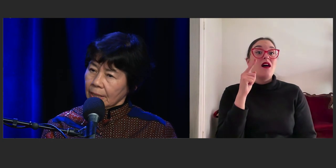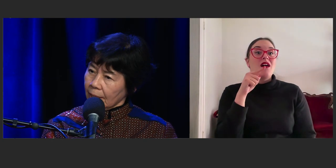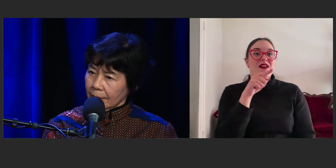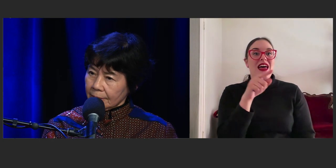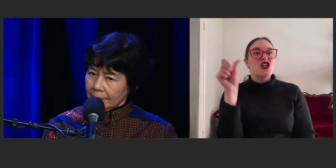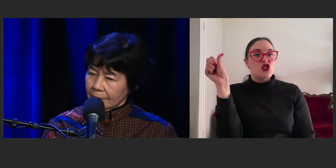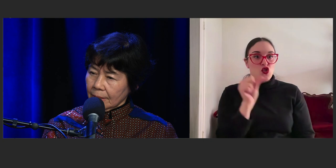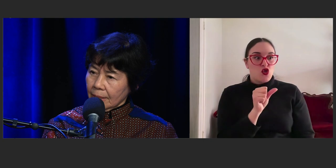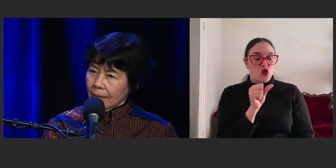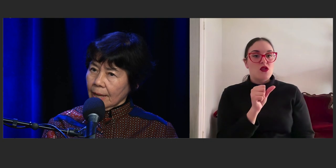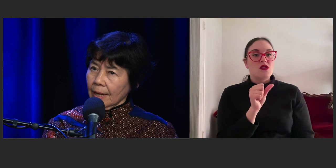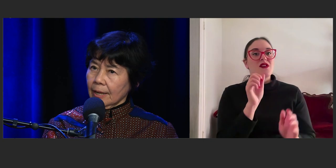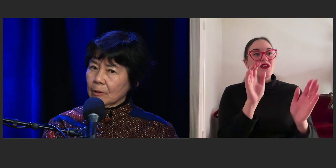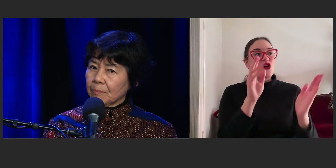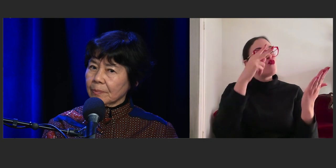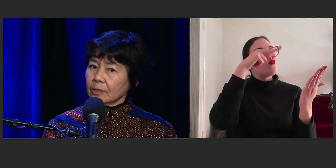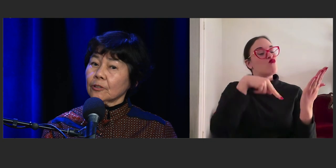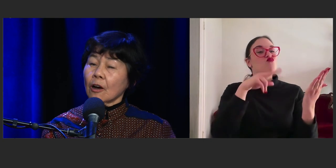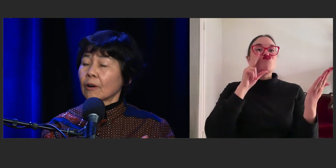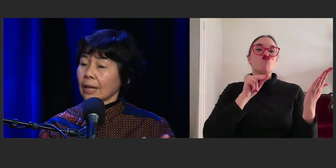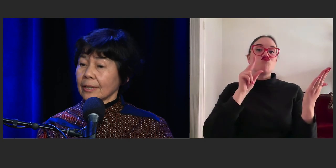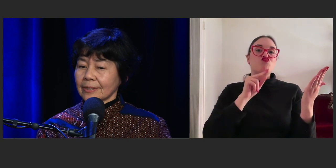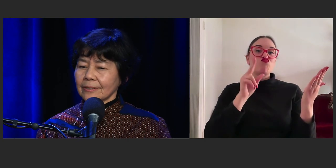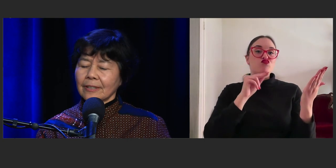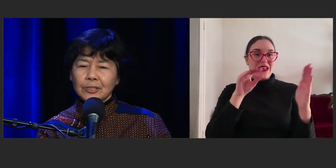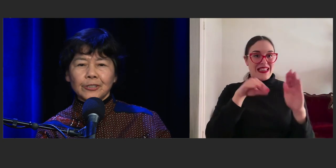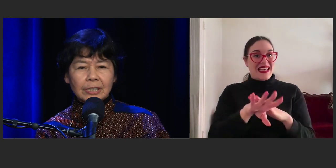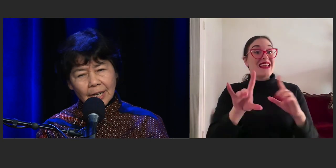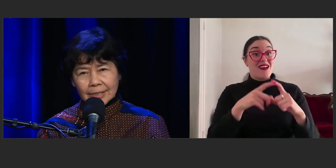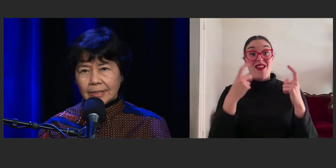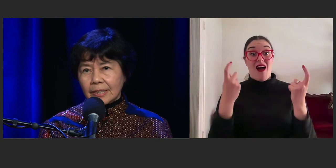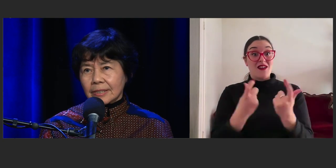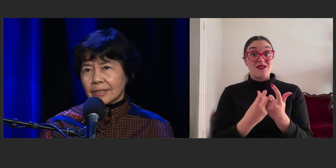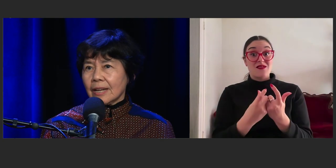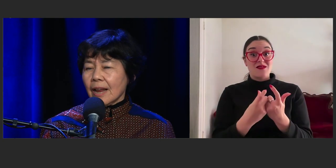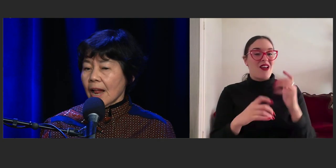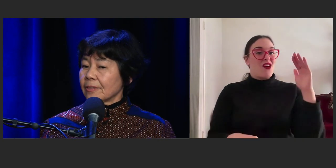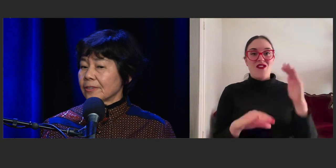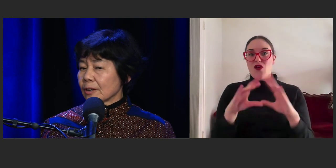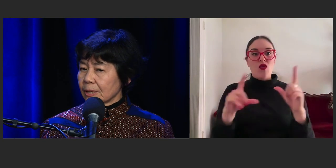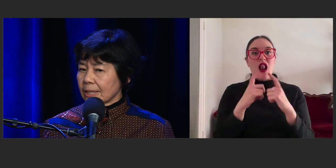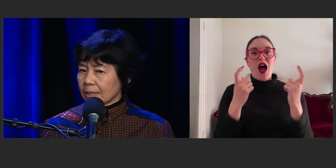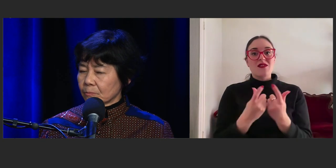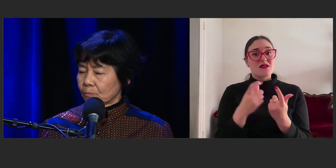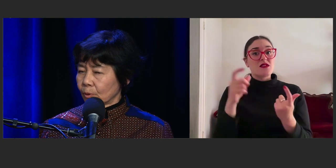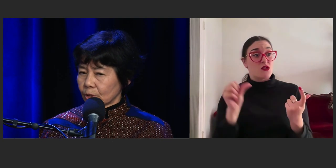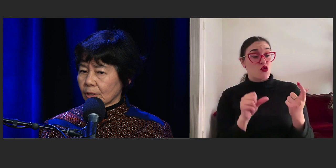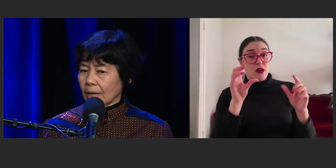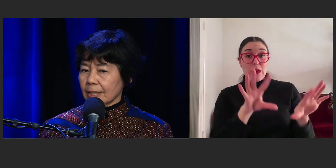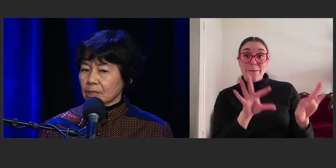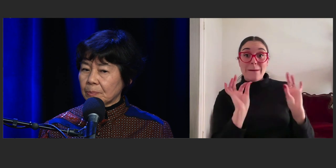in class to the whole class. They choose a class text and then they read that book to a class,